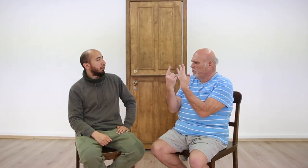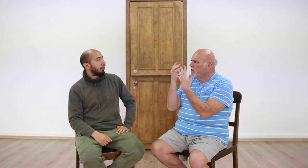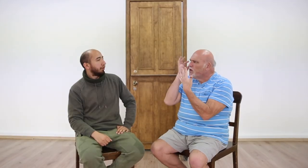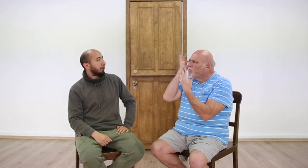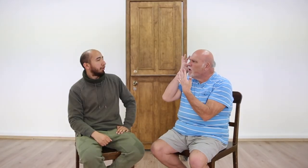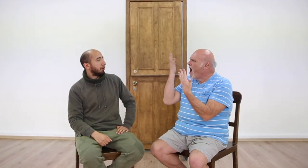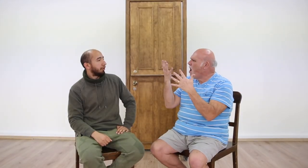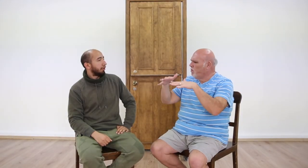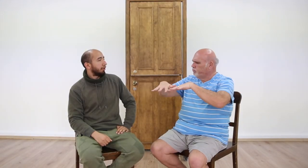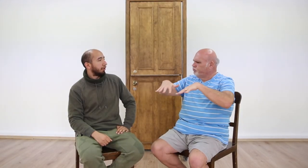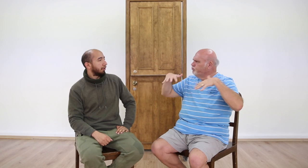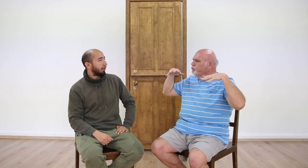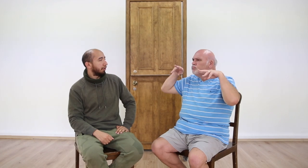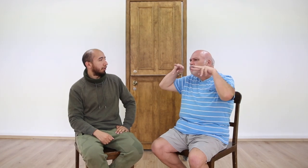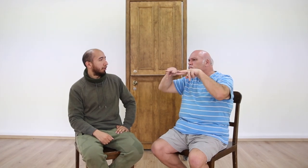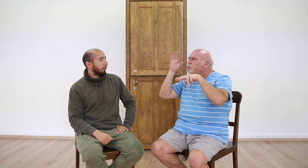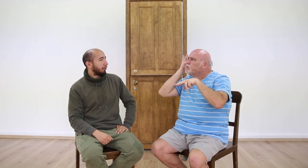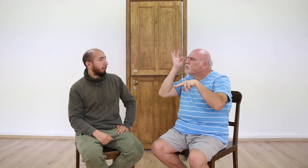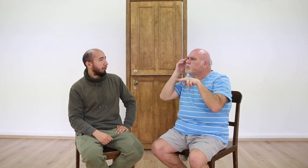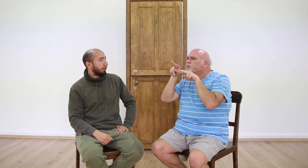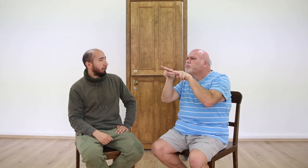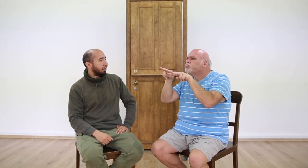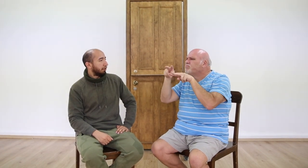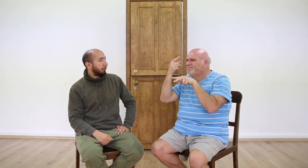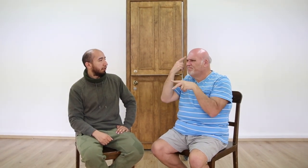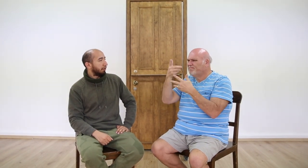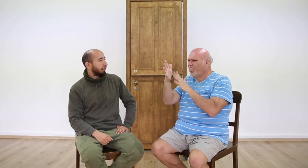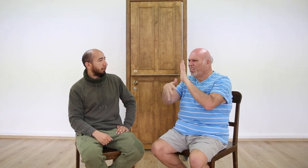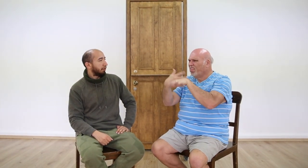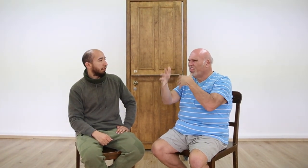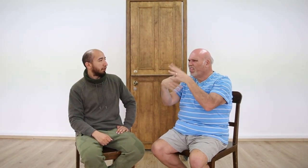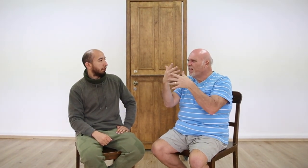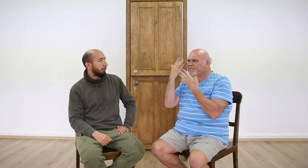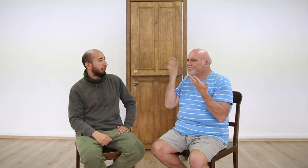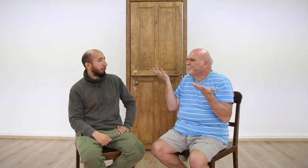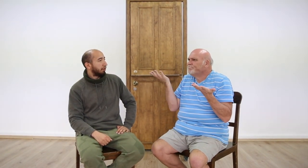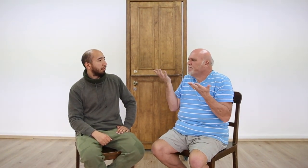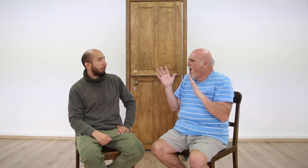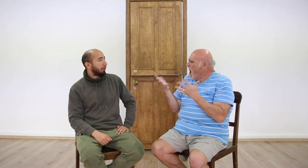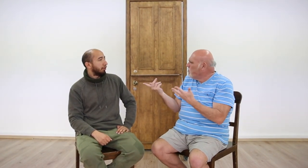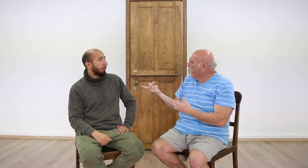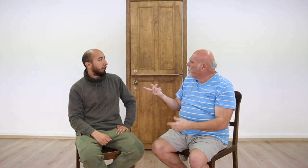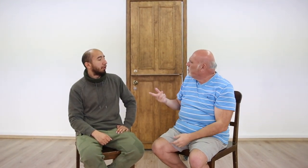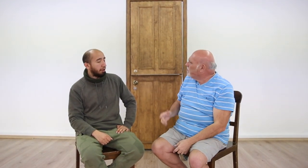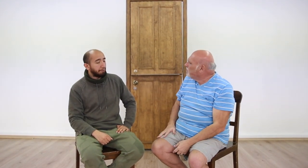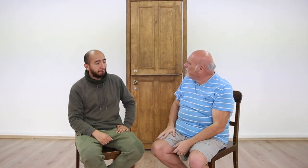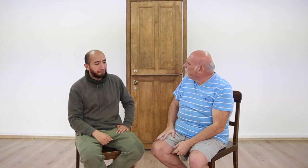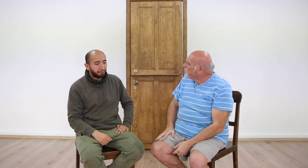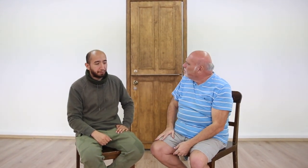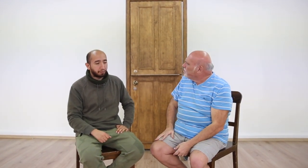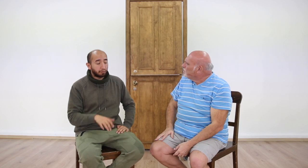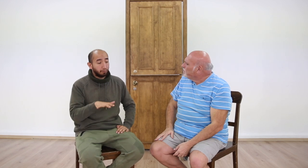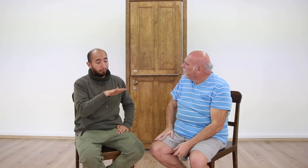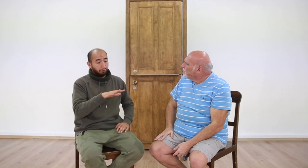[Anselmo]: How do hearing audience understand theatre plays presented by Deaf artists?